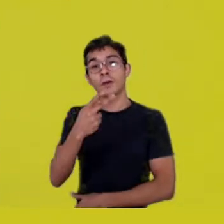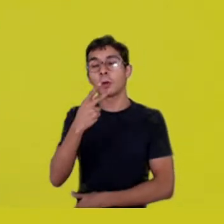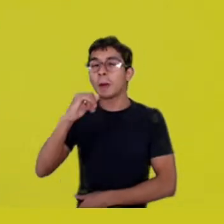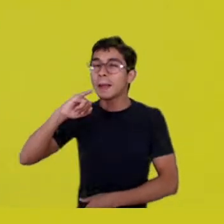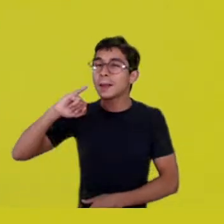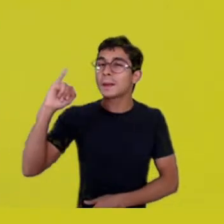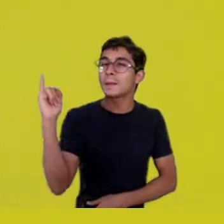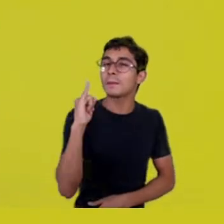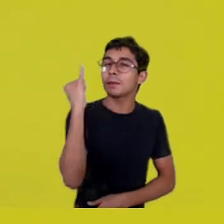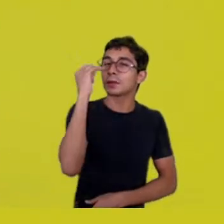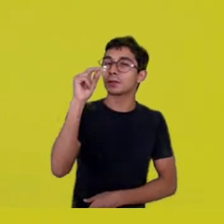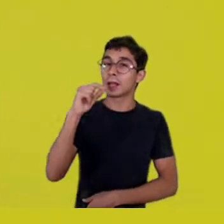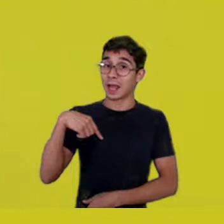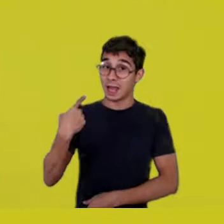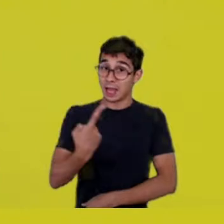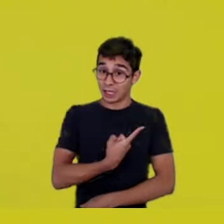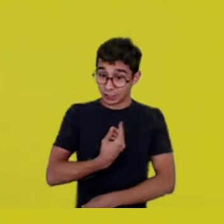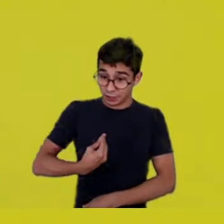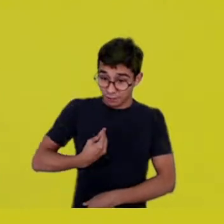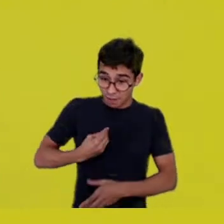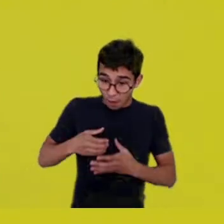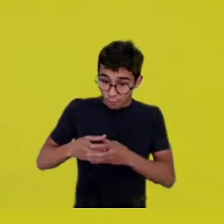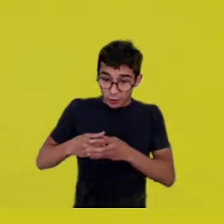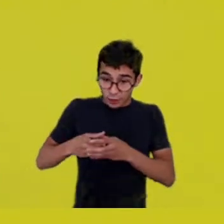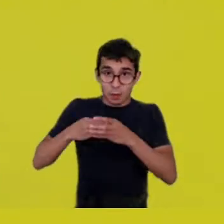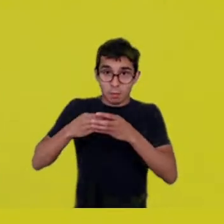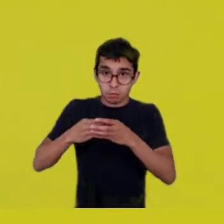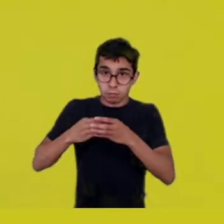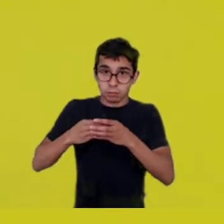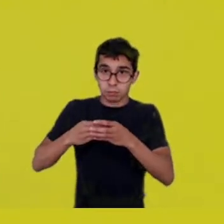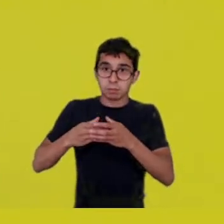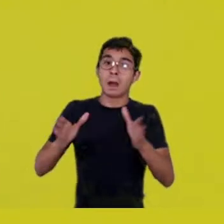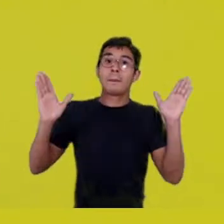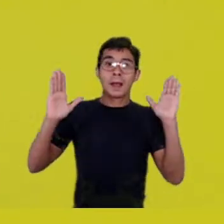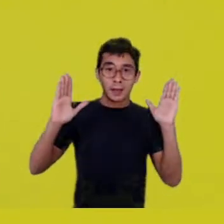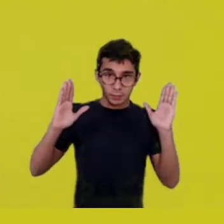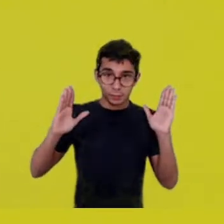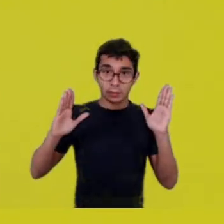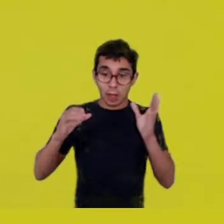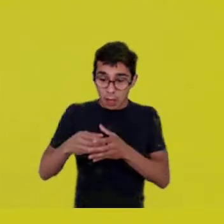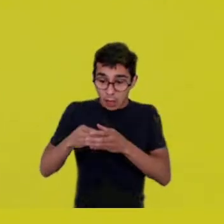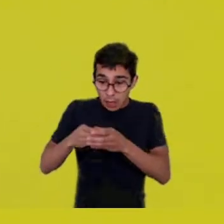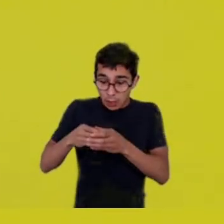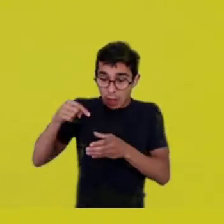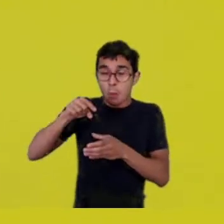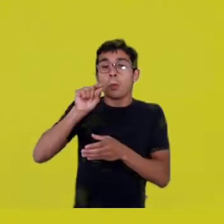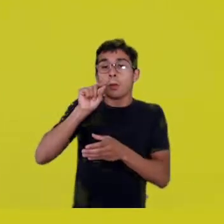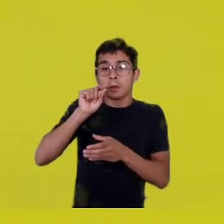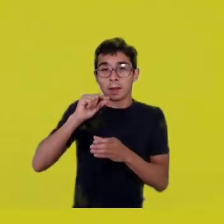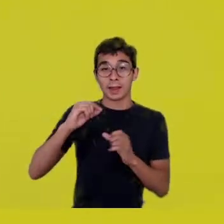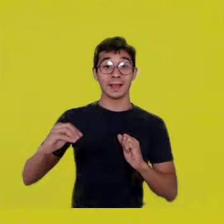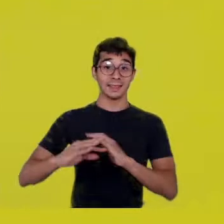the cocoon we need to implode is the city itself, the metropolis, the urban way of life.